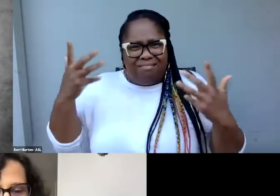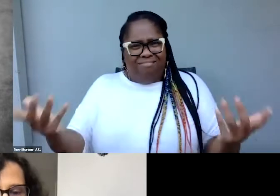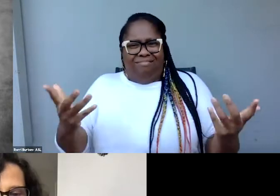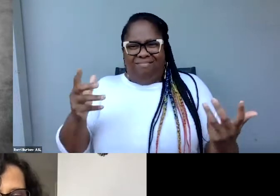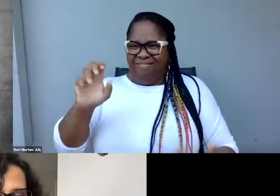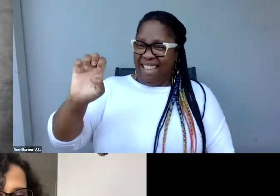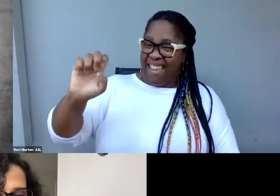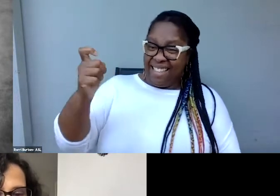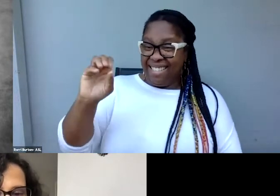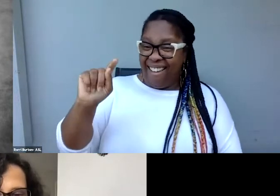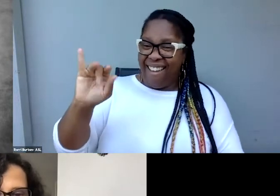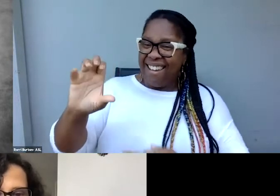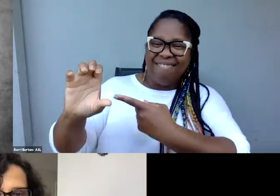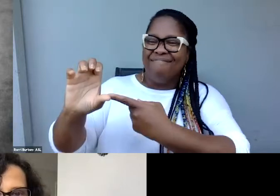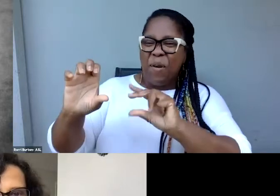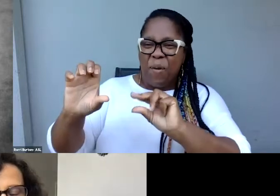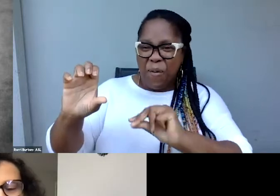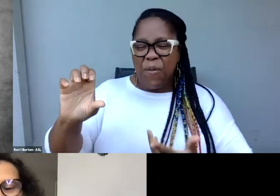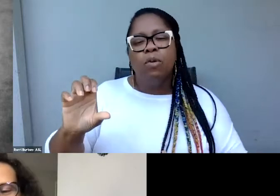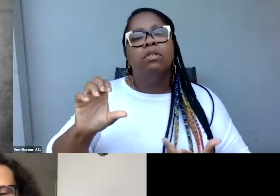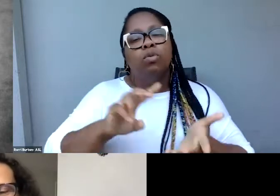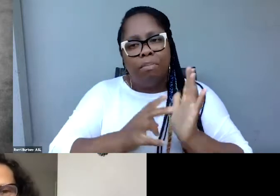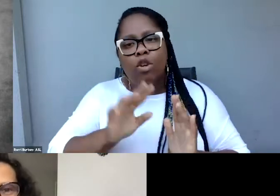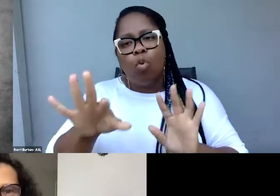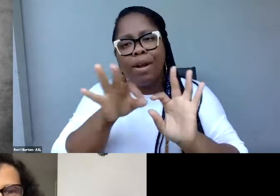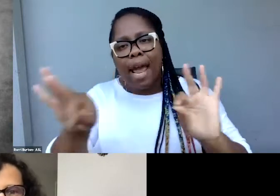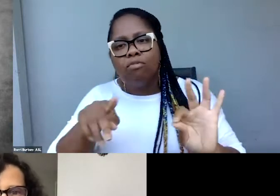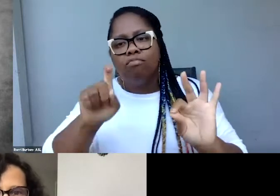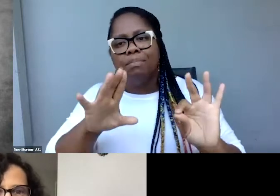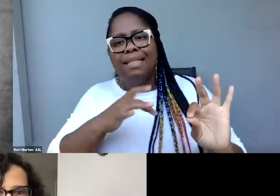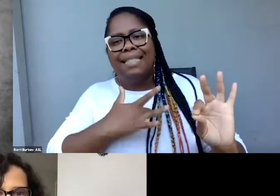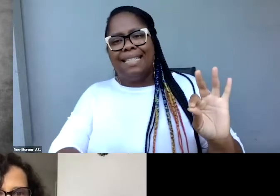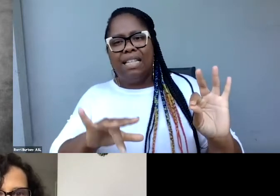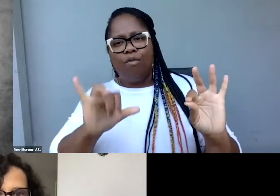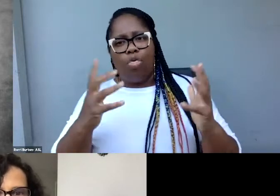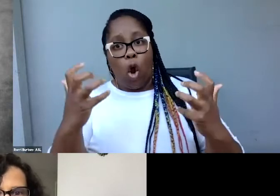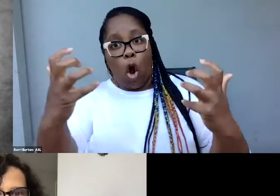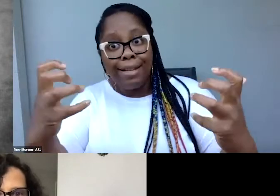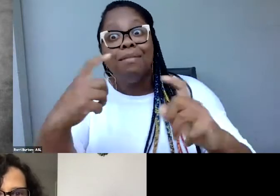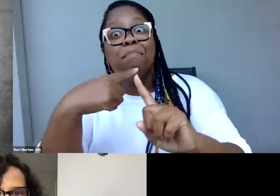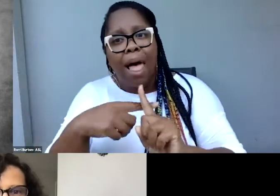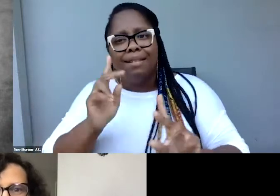Your captions need to be sensitive to the audience as well as to the people in the film and the filmmakers.